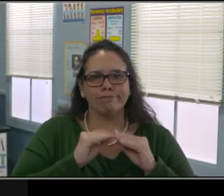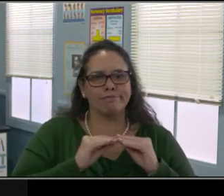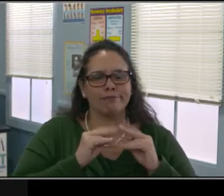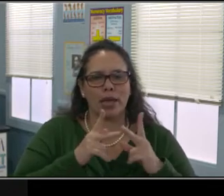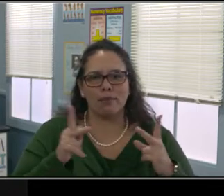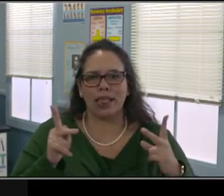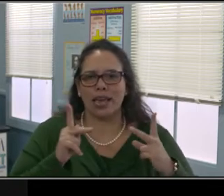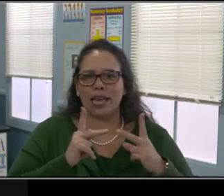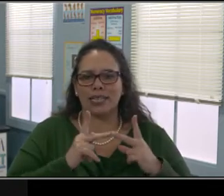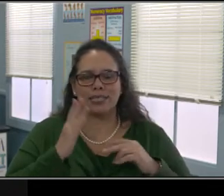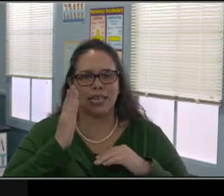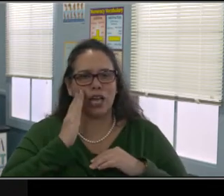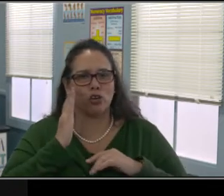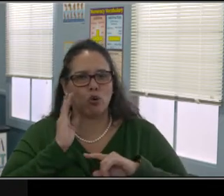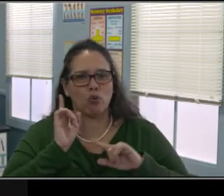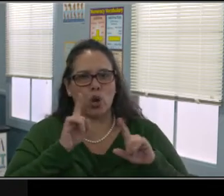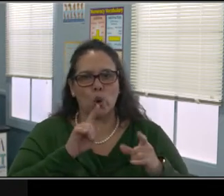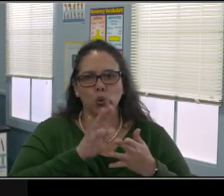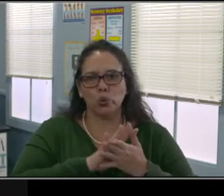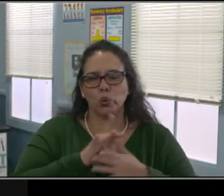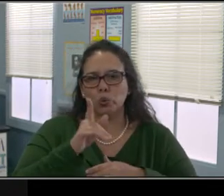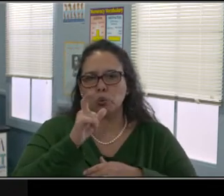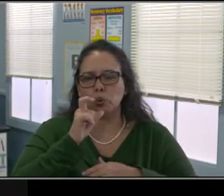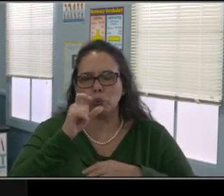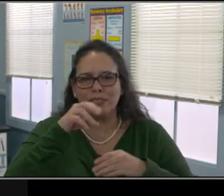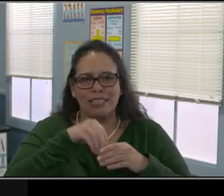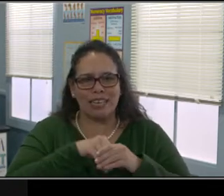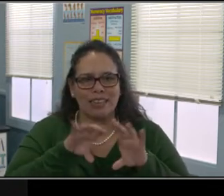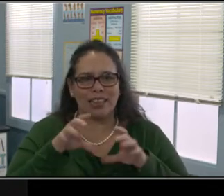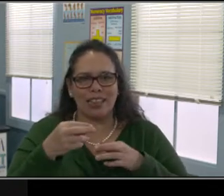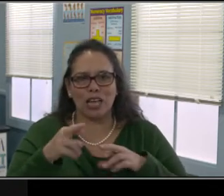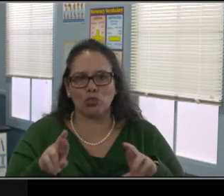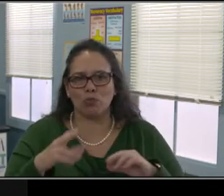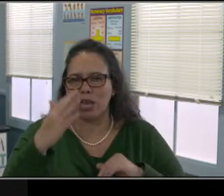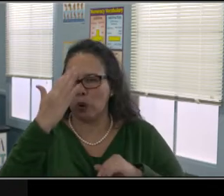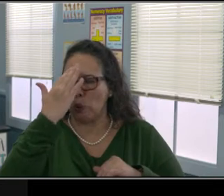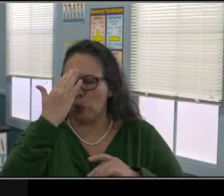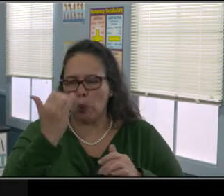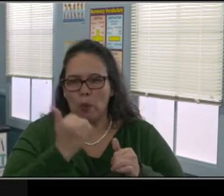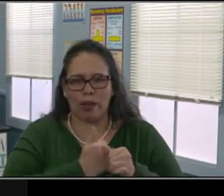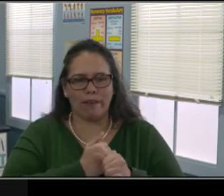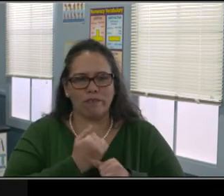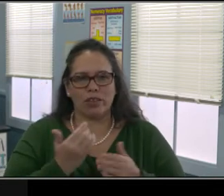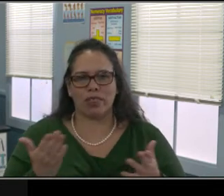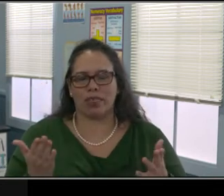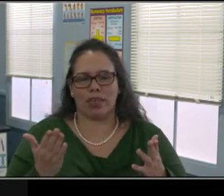Now with distance learning, there could be difficulty in focusing